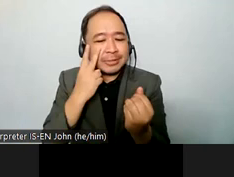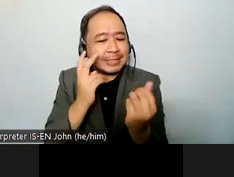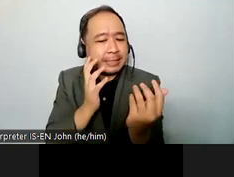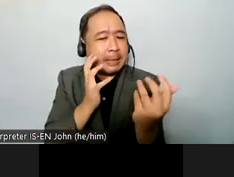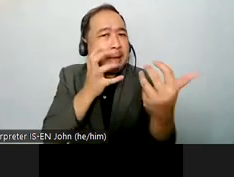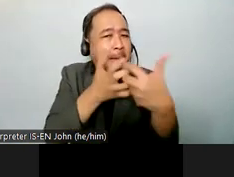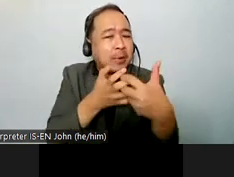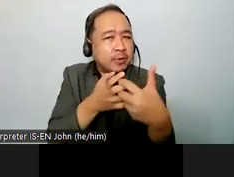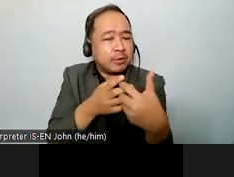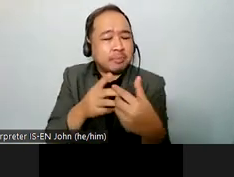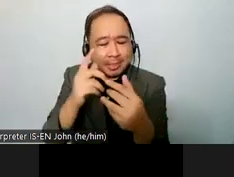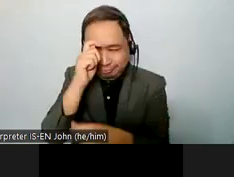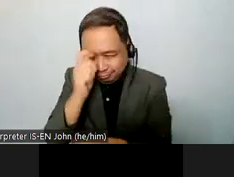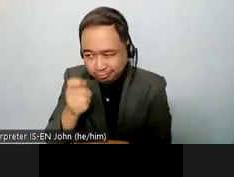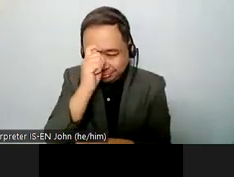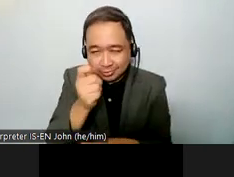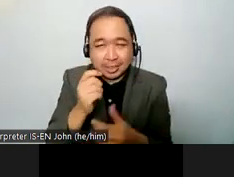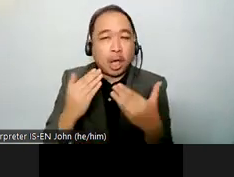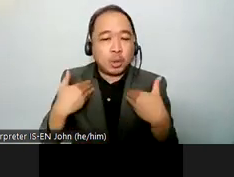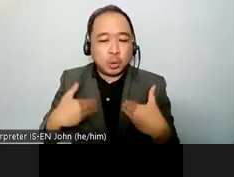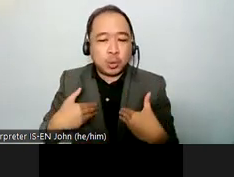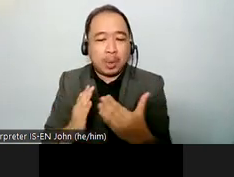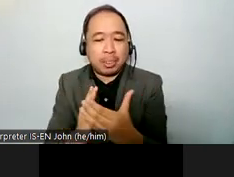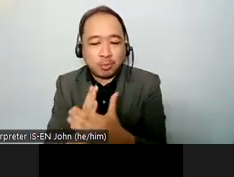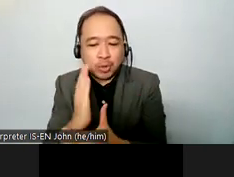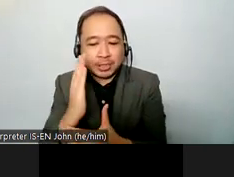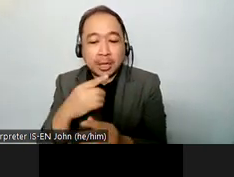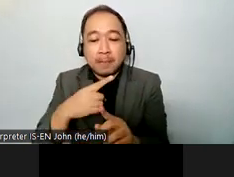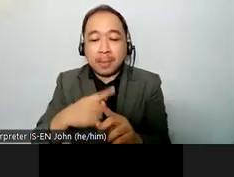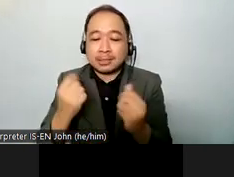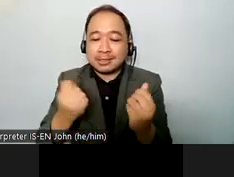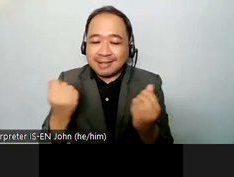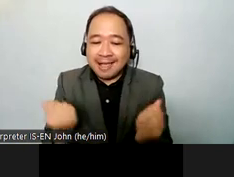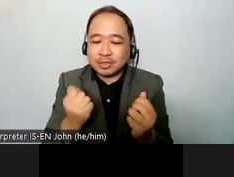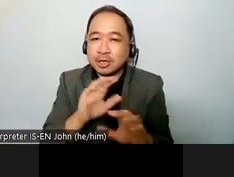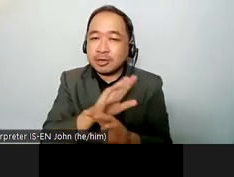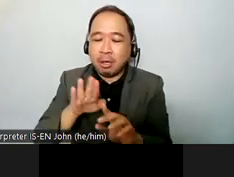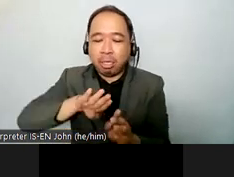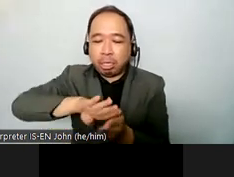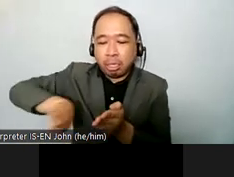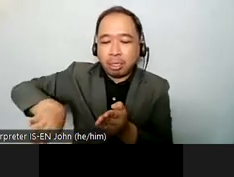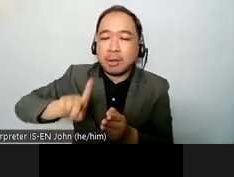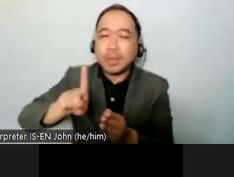i look forward to hearing about the outcomes of your discussions today thank you very much